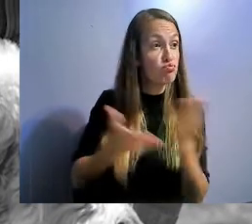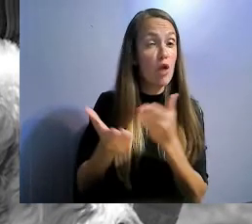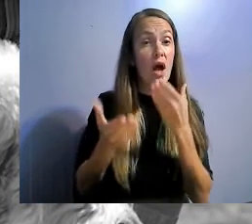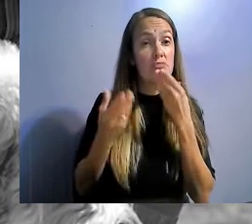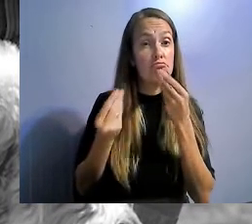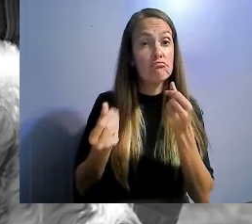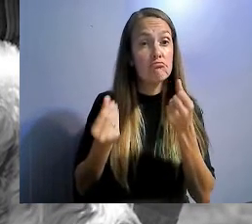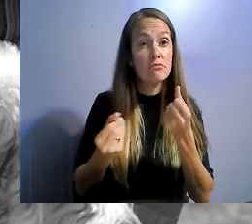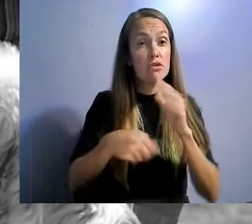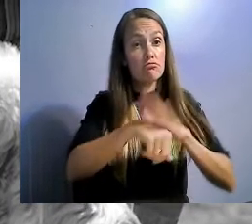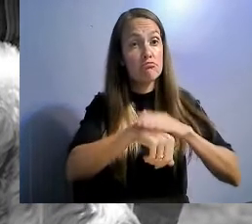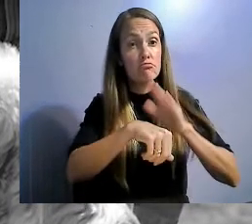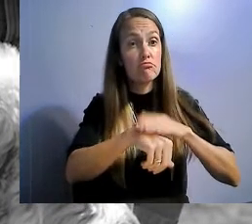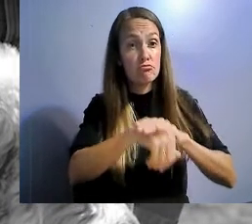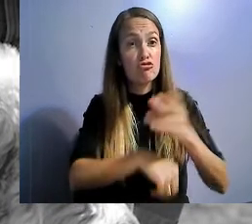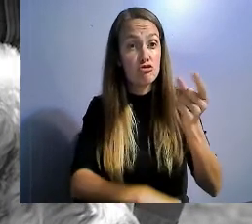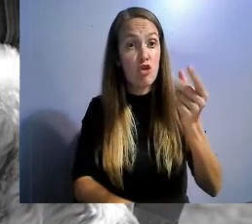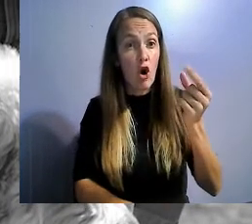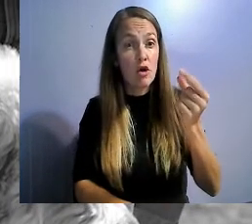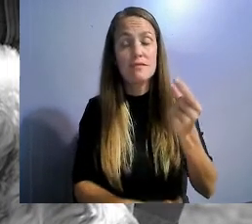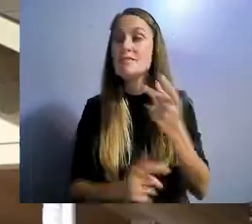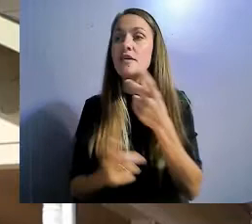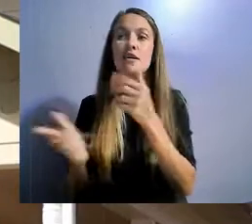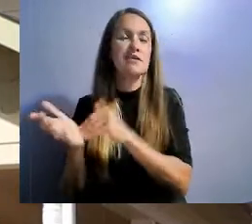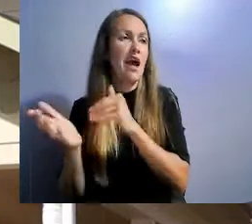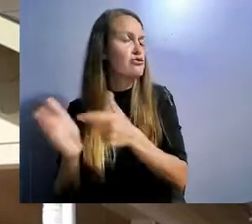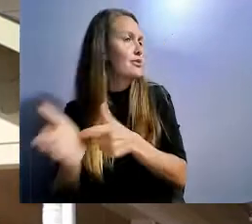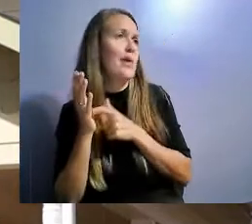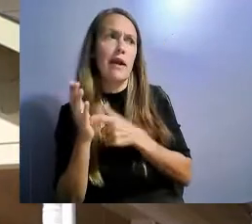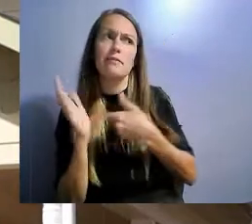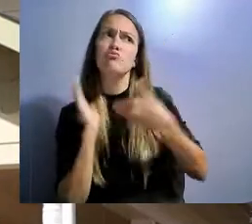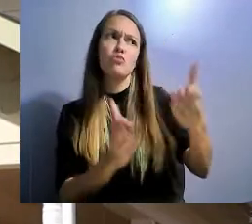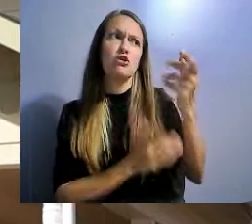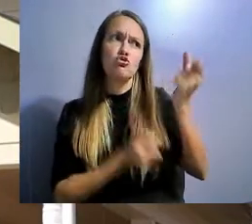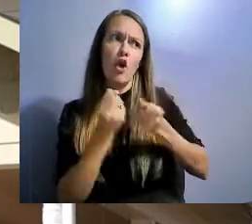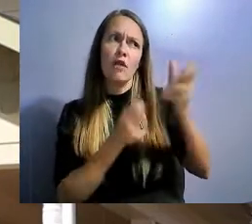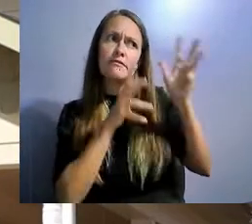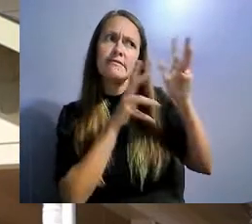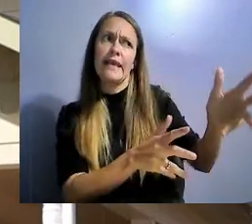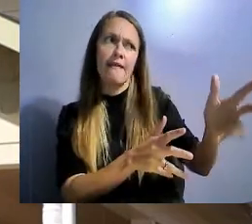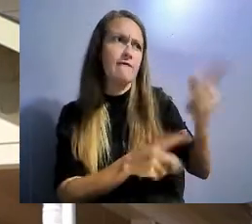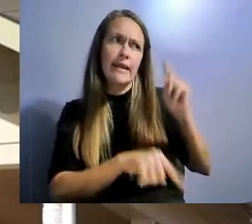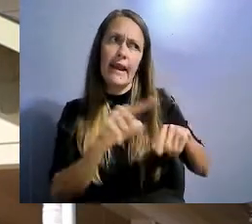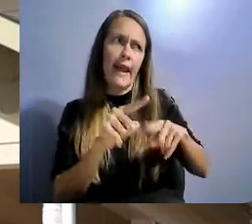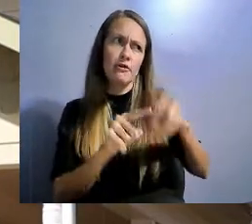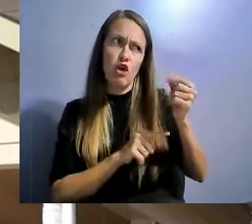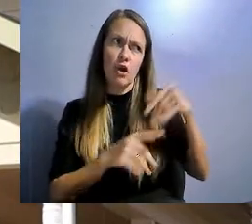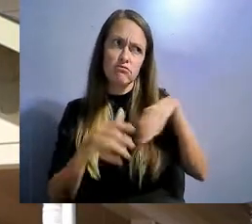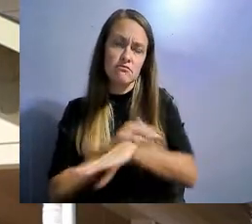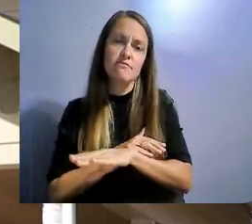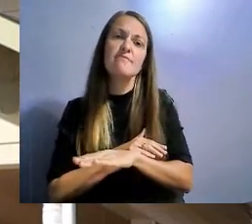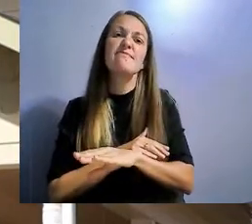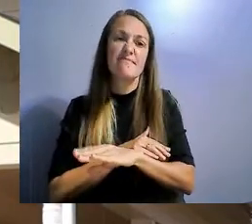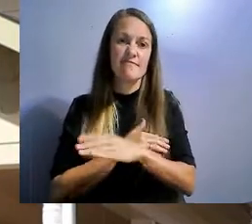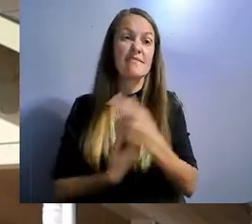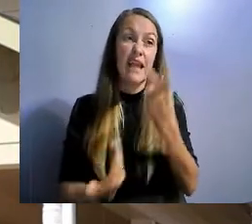vehicle if she wanted to be seen that day. We ended up filing that case in 2017 followed by a 2016 incident